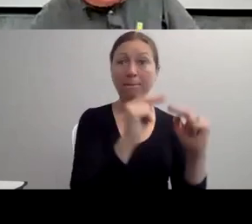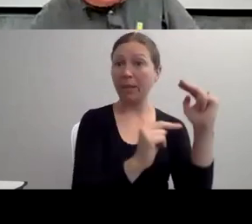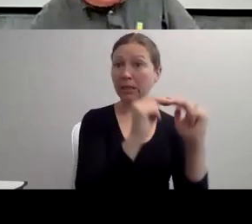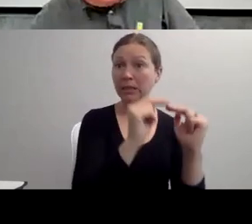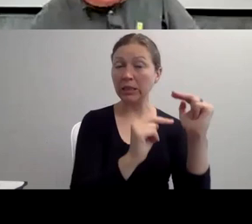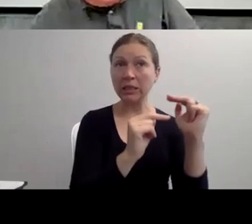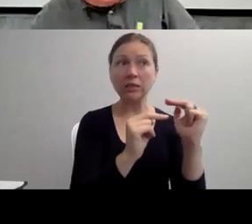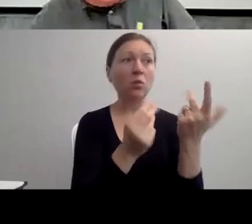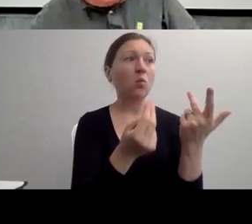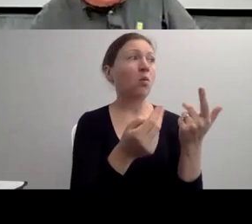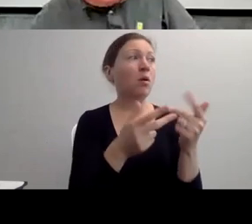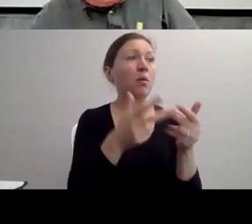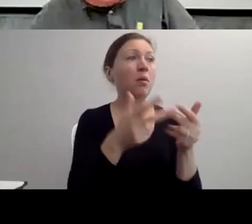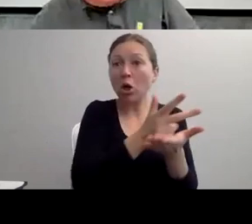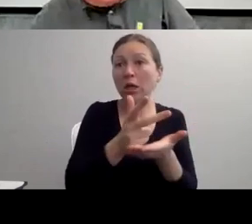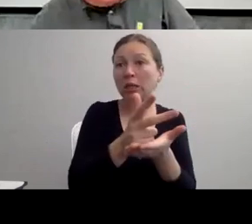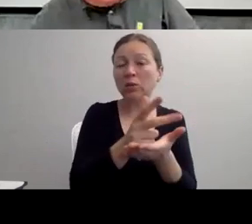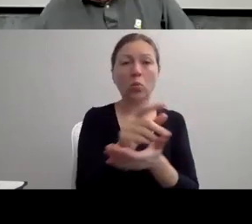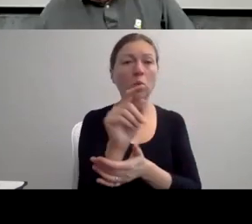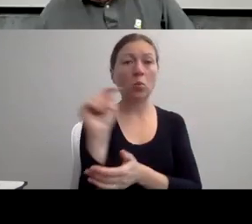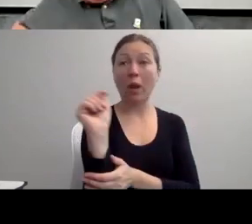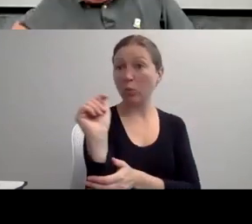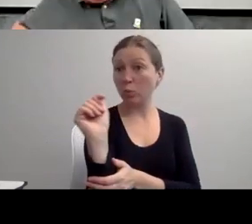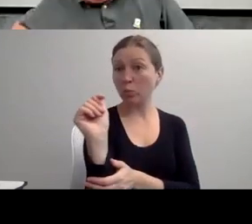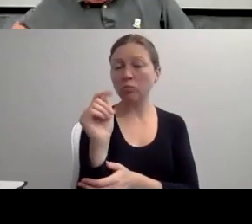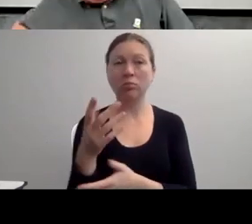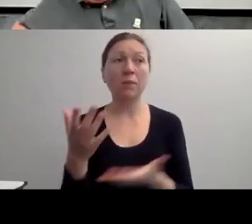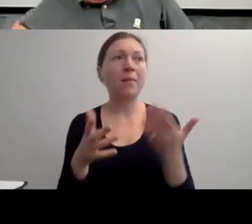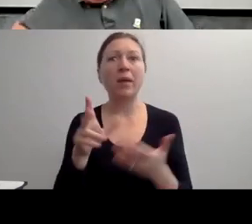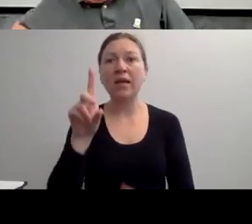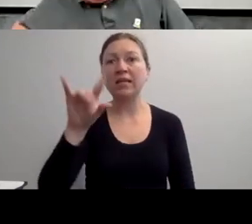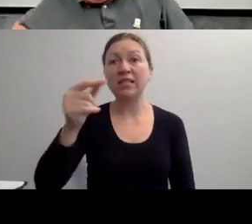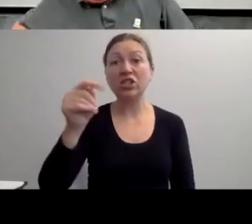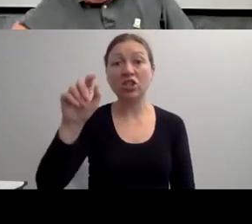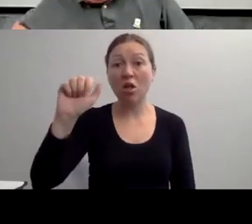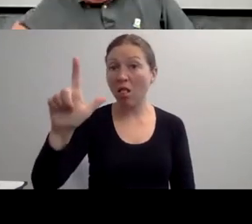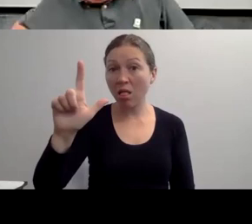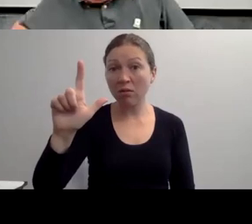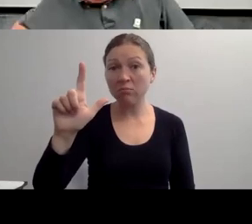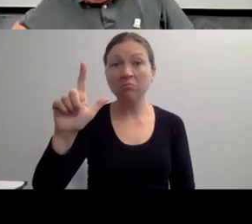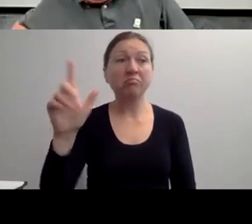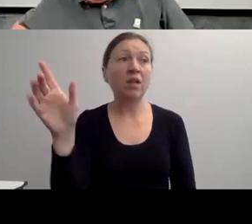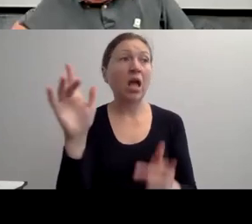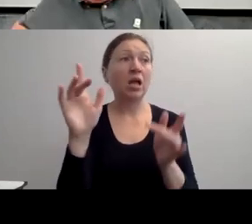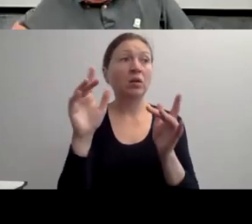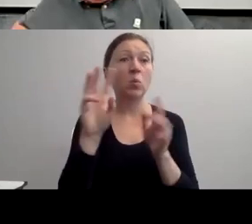"SO MANY PEOPLE WITH DISABILITIES, INCLUDING MYSELF, CALL THEMSELVES SELF ADVOCATES."